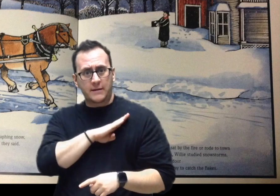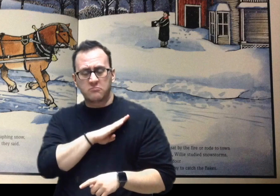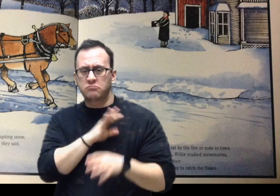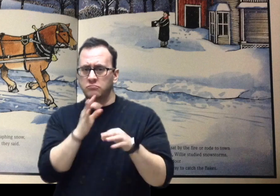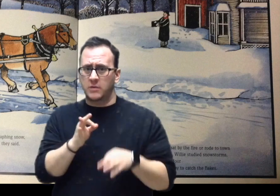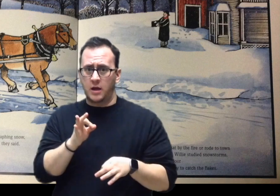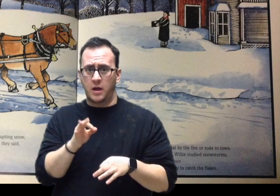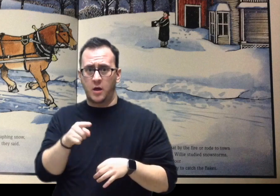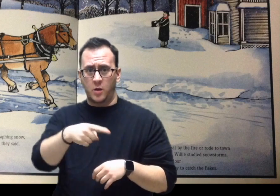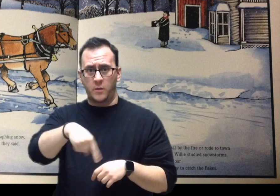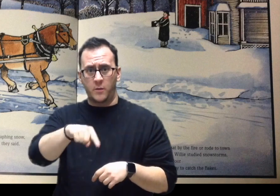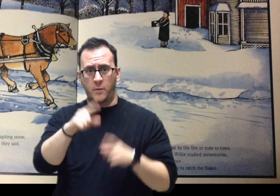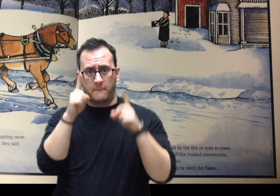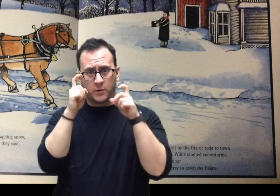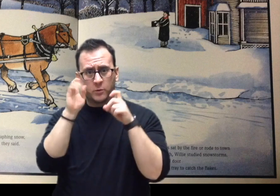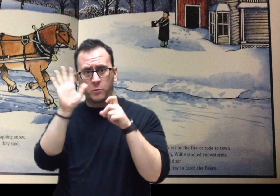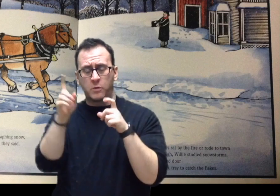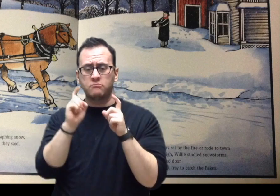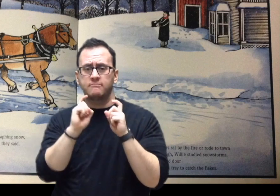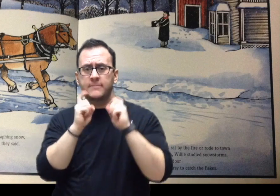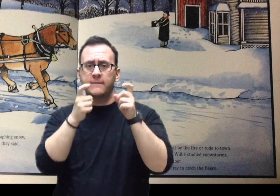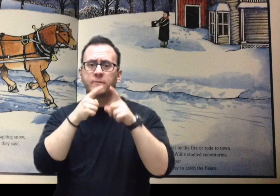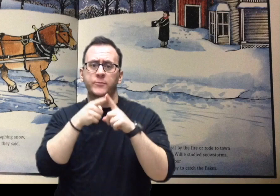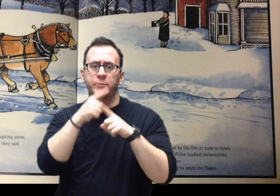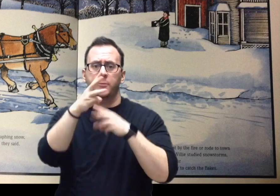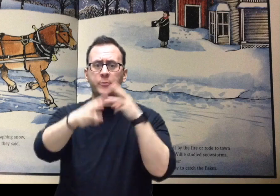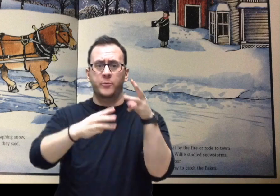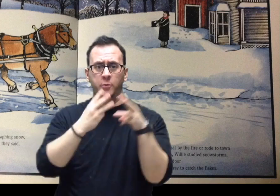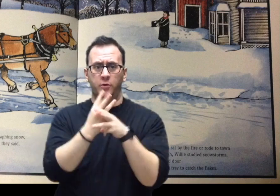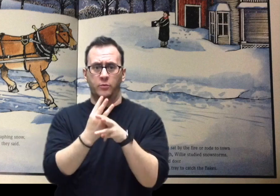He stood at the shed door and held out a black tray to catch the flakes.